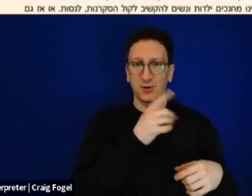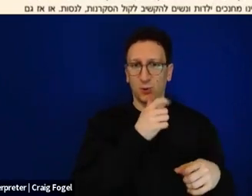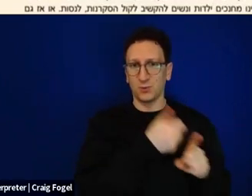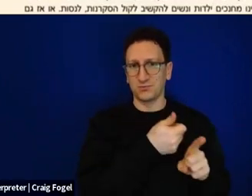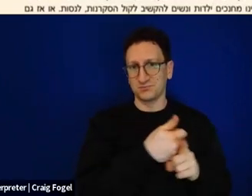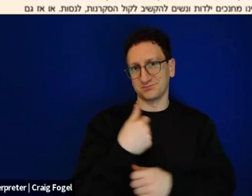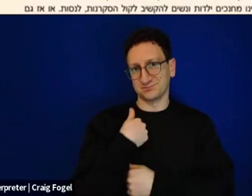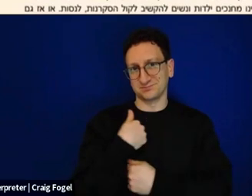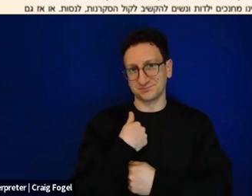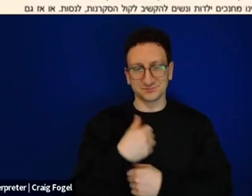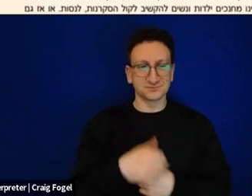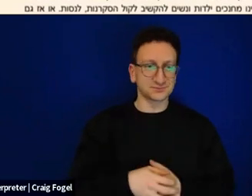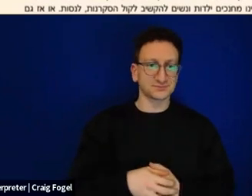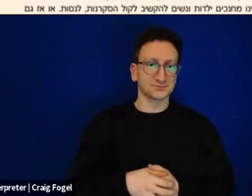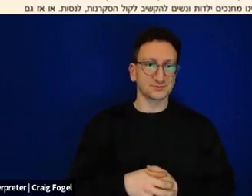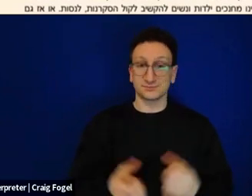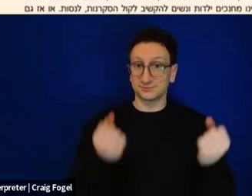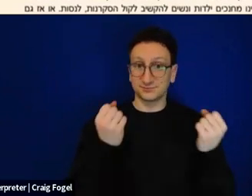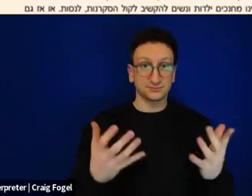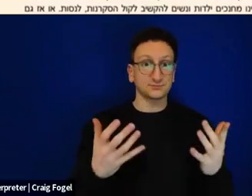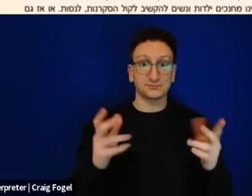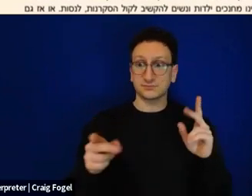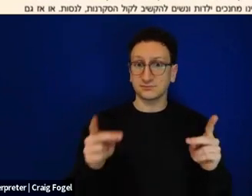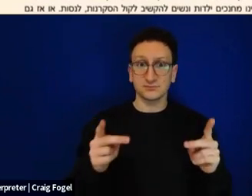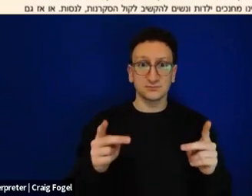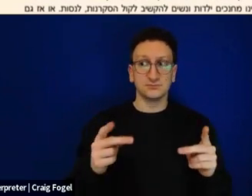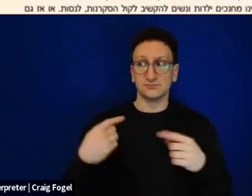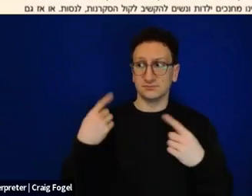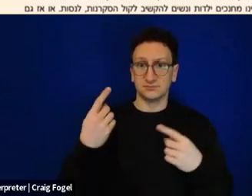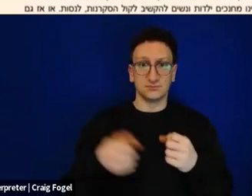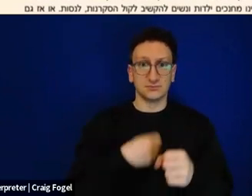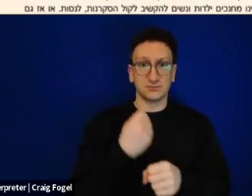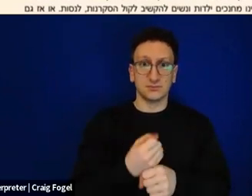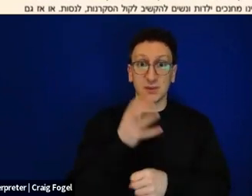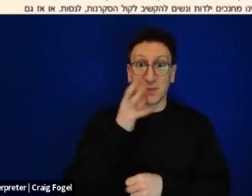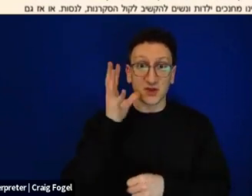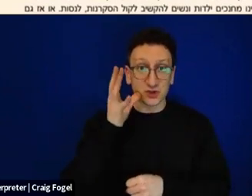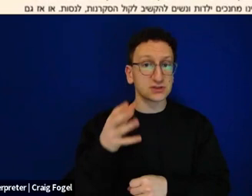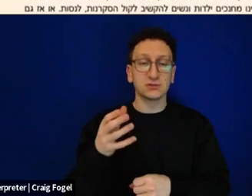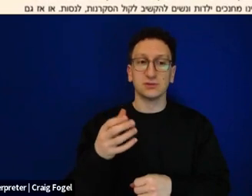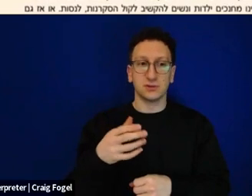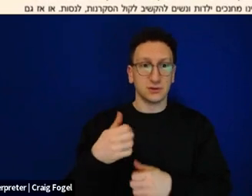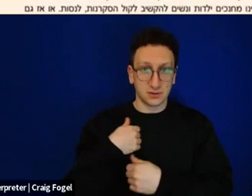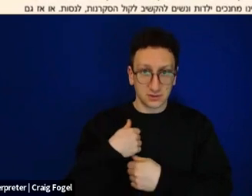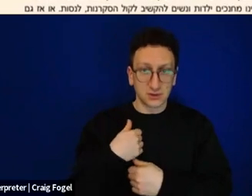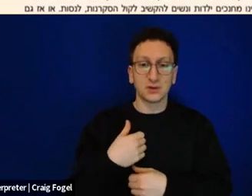So many of parents who've been in reserve duty over the last year, including many mothers as well, including also in our shul, where about a third of